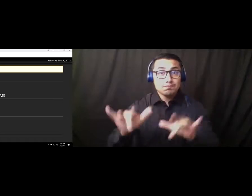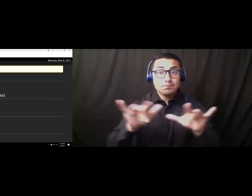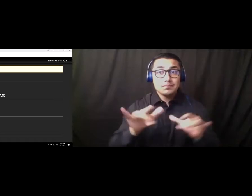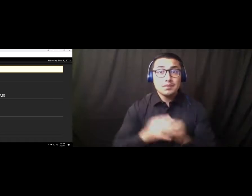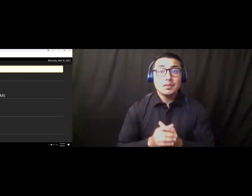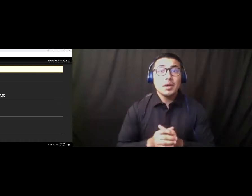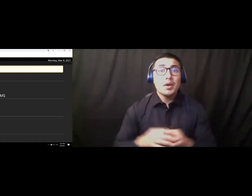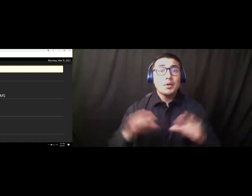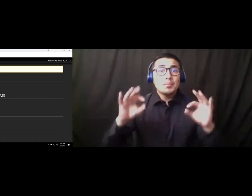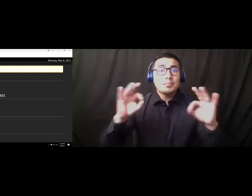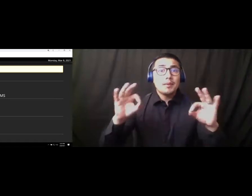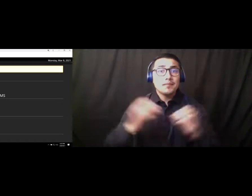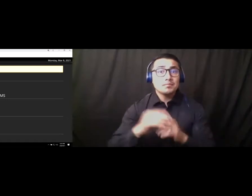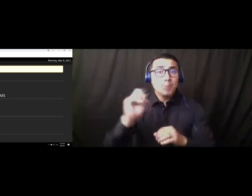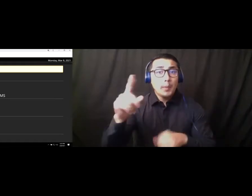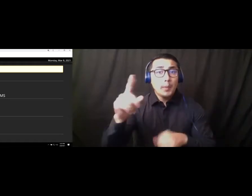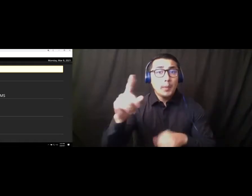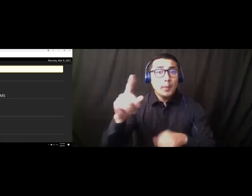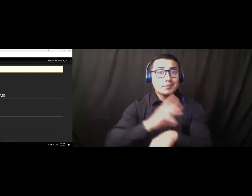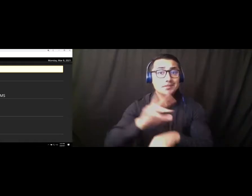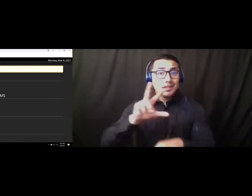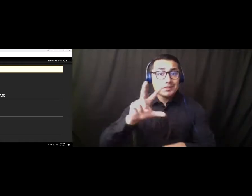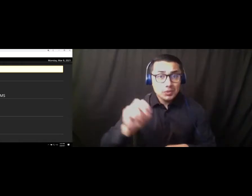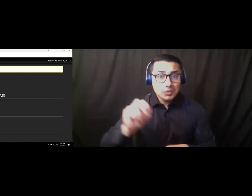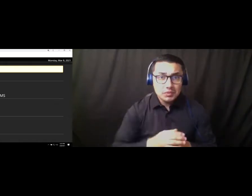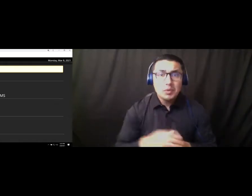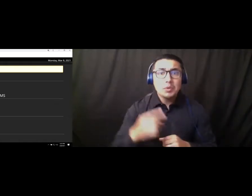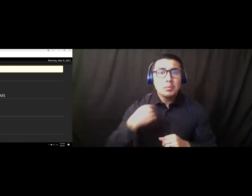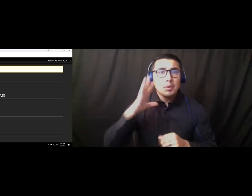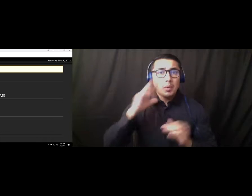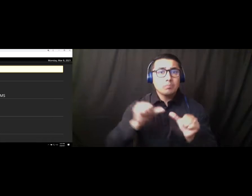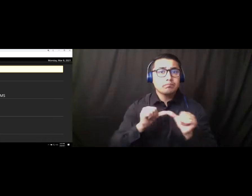OK, I show 6:30. We will reconvene to Public Session. Roll call.